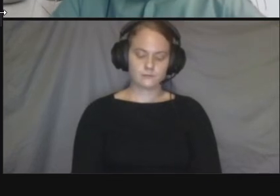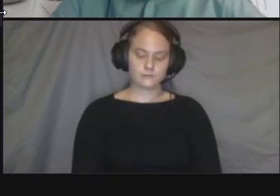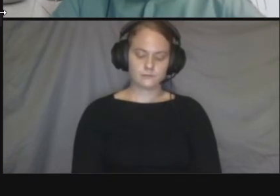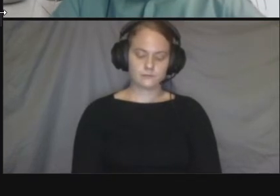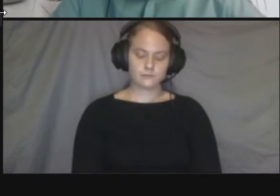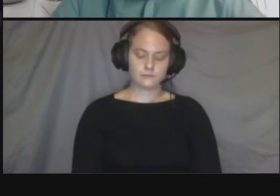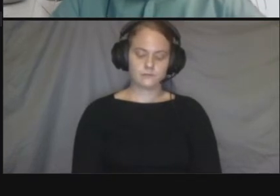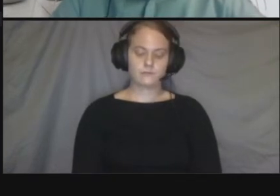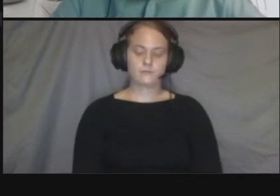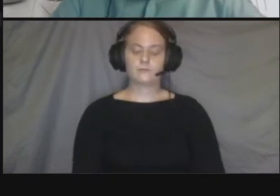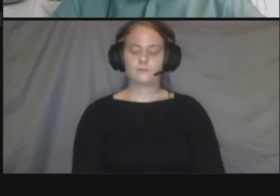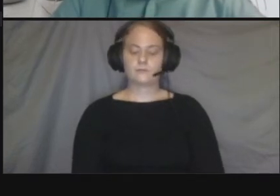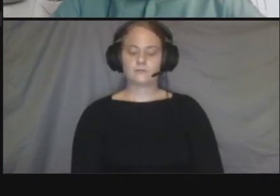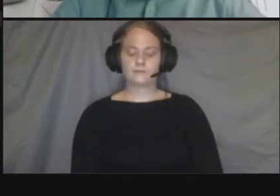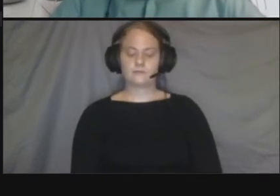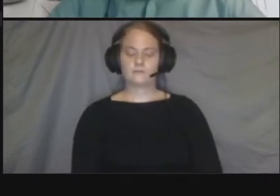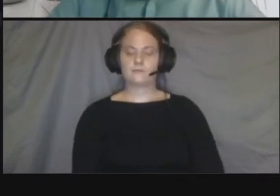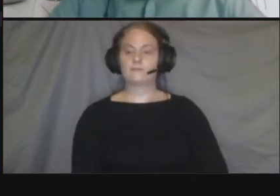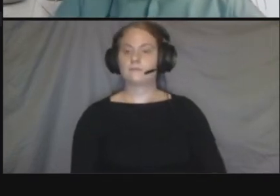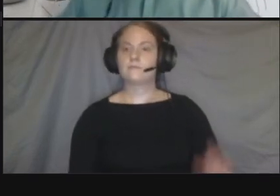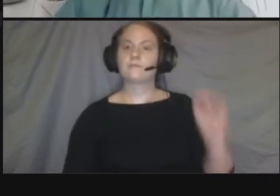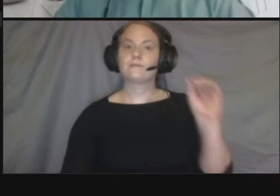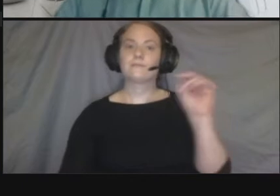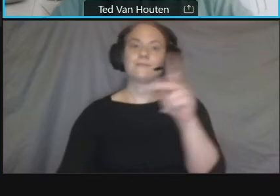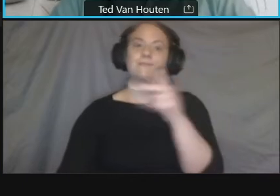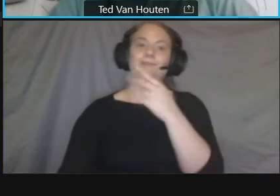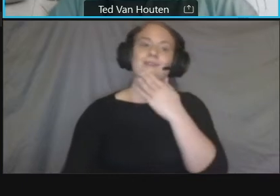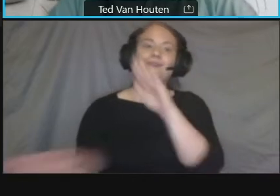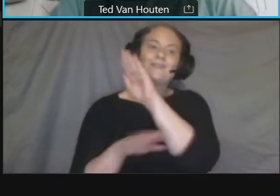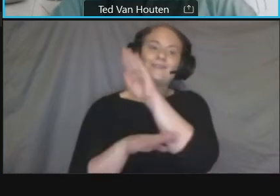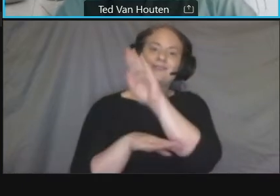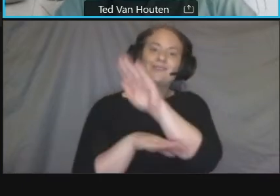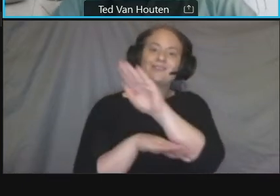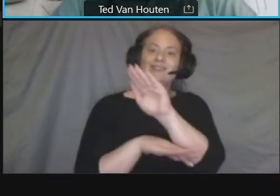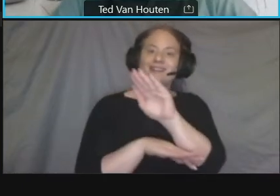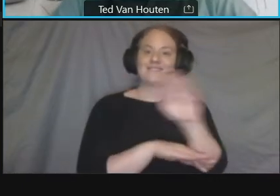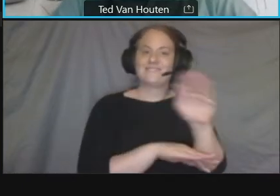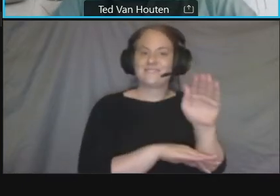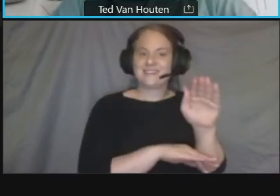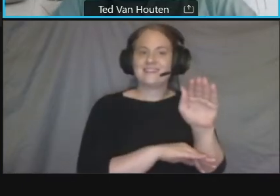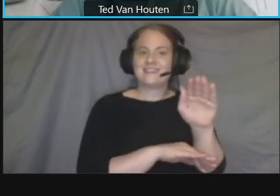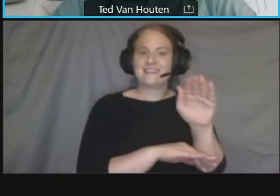okay um good evening everyone uh thank you for joining us today we're gonna go ahead and get